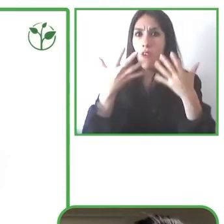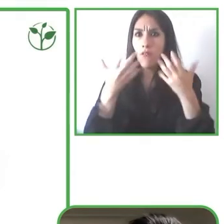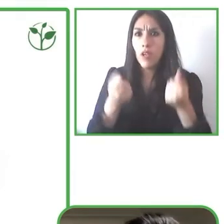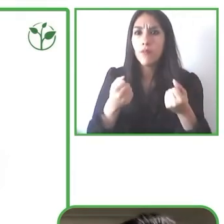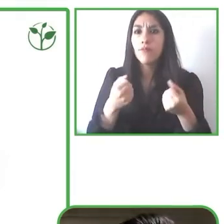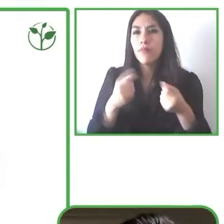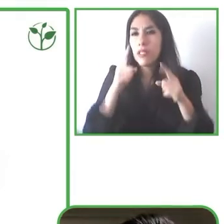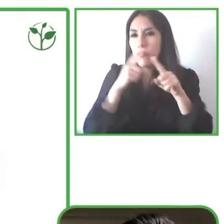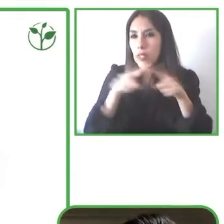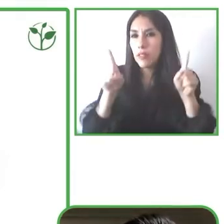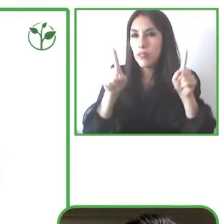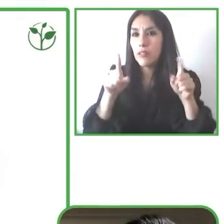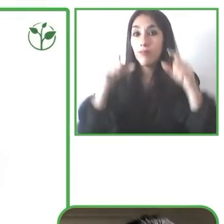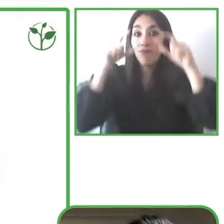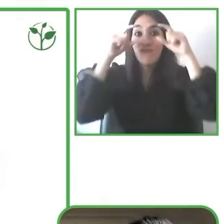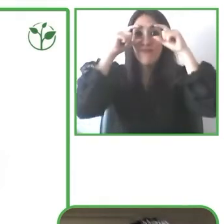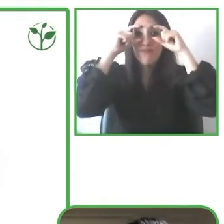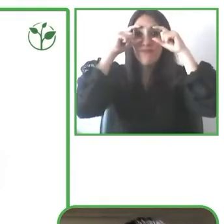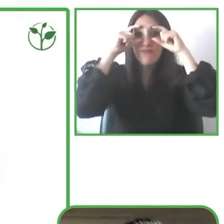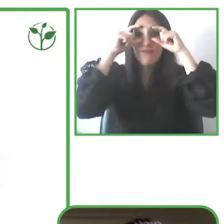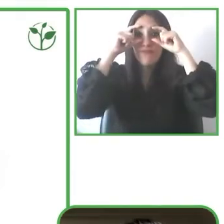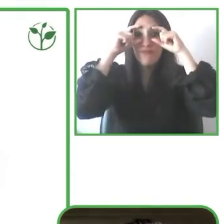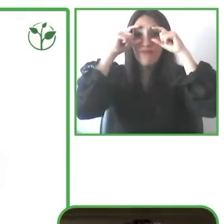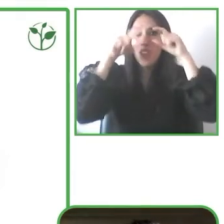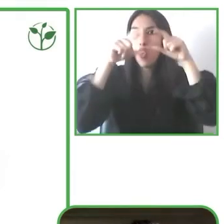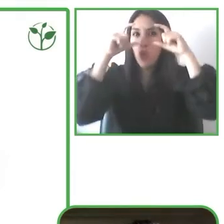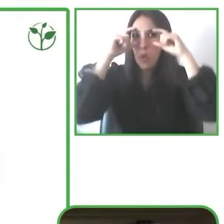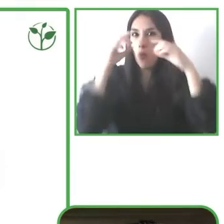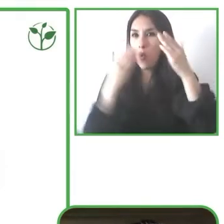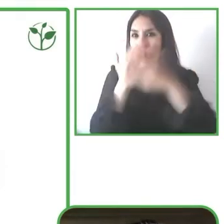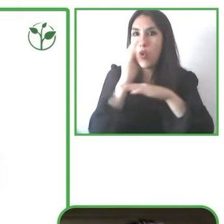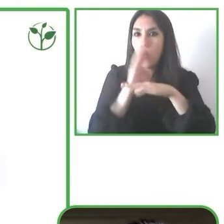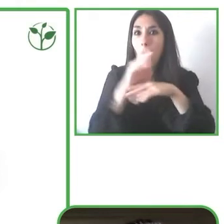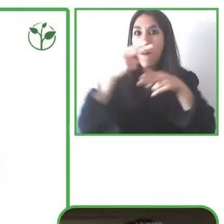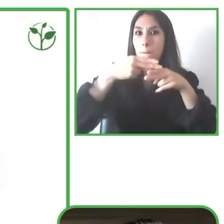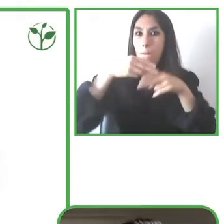movement sensors integrated and through those movement sensors we use actually the